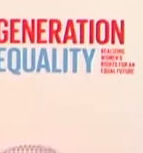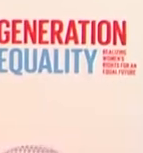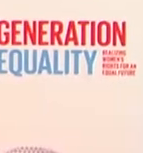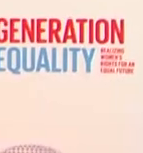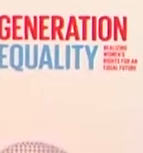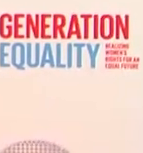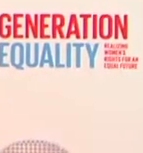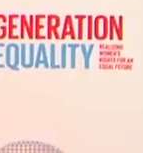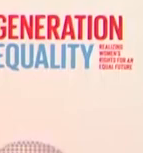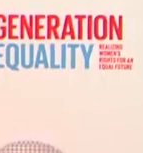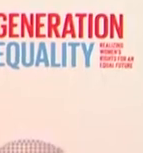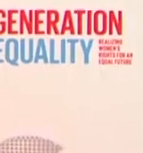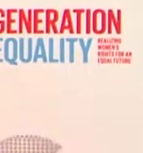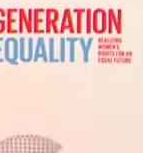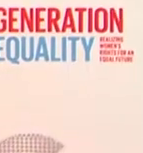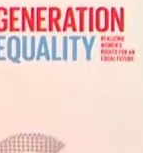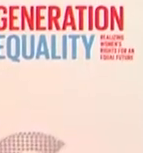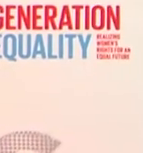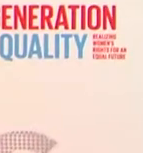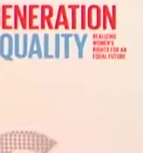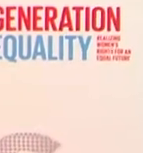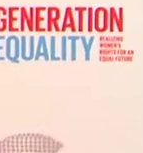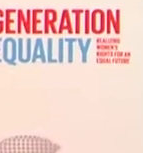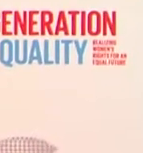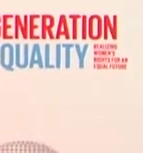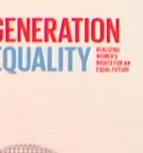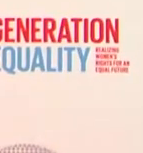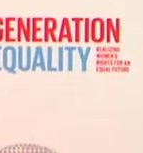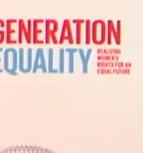thank you so much kaz now momentum has been in partnership with g-sport for